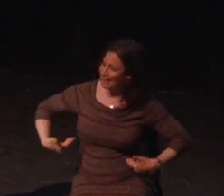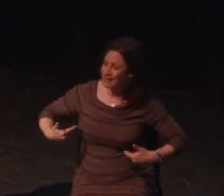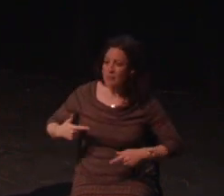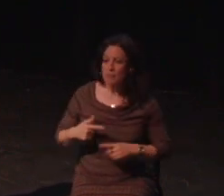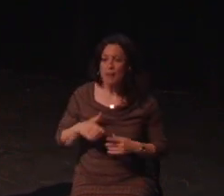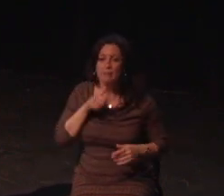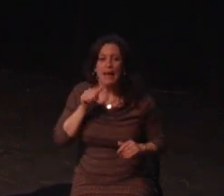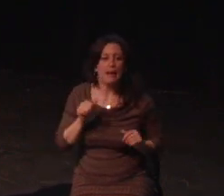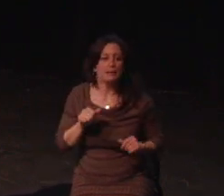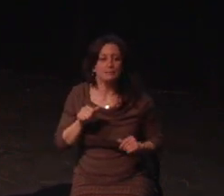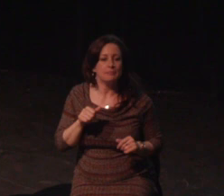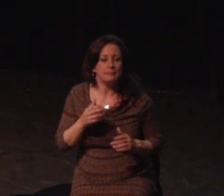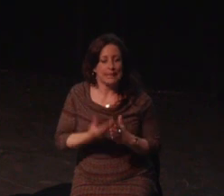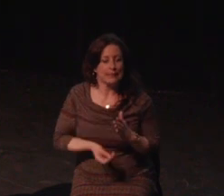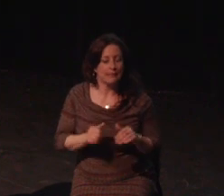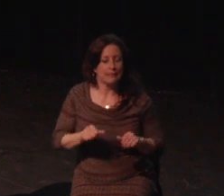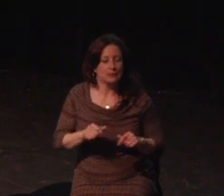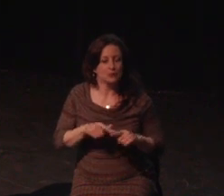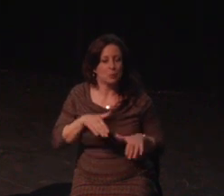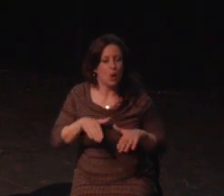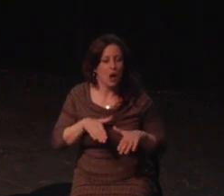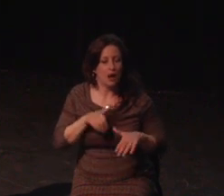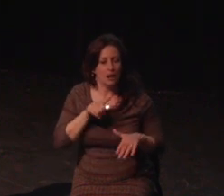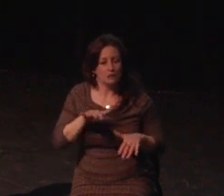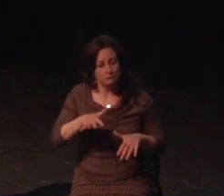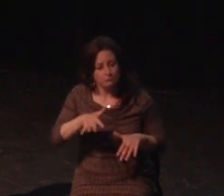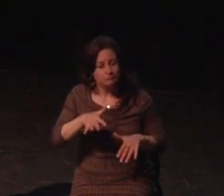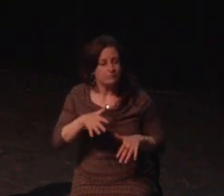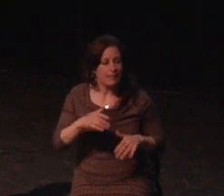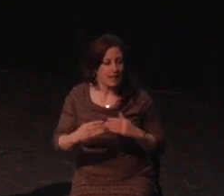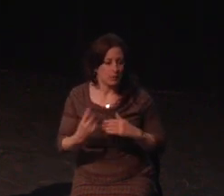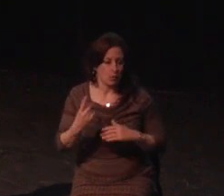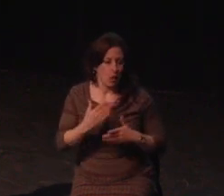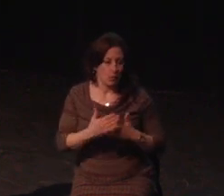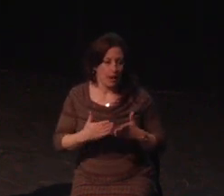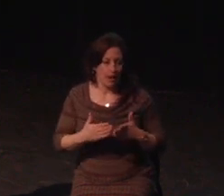the game the result was the same as if I down 10 beers without even blinking.